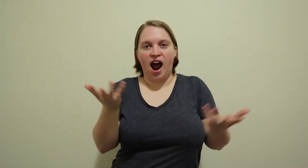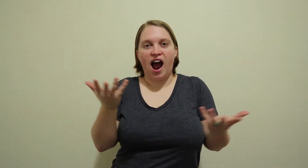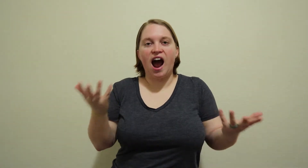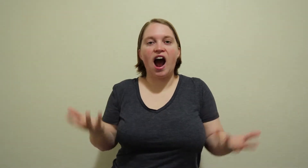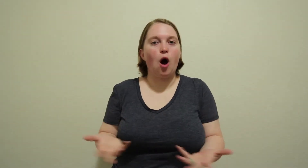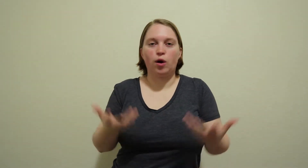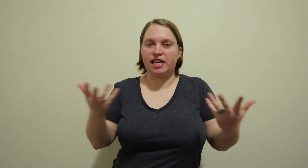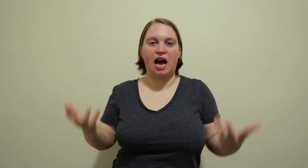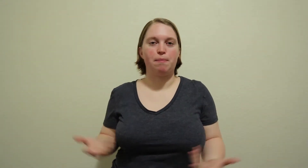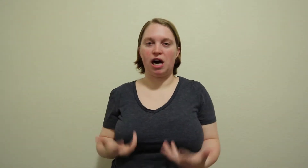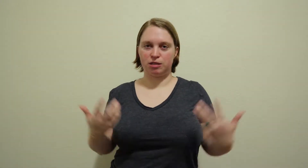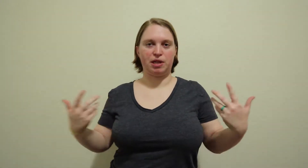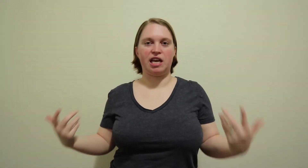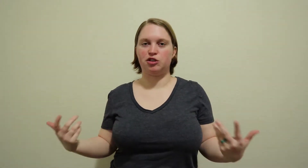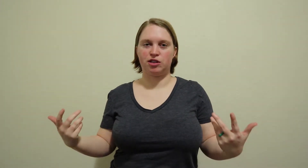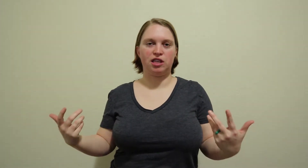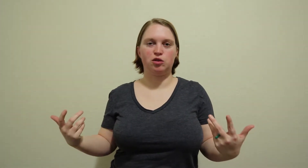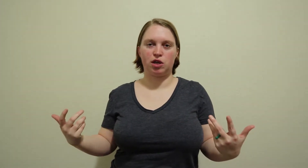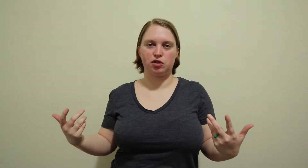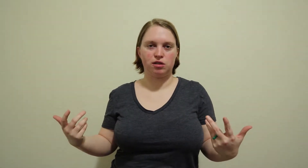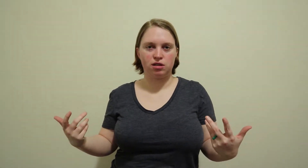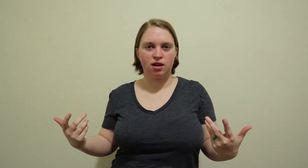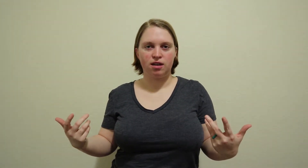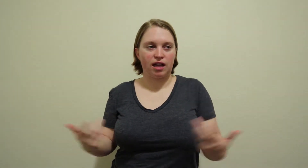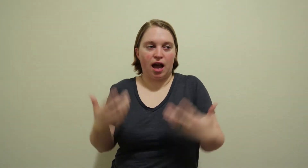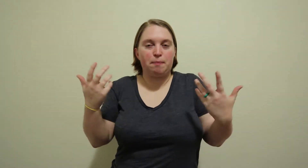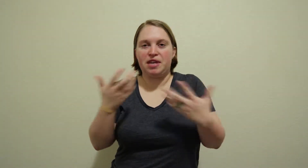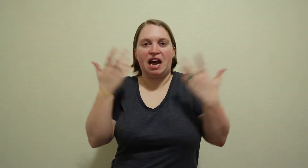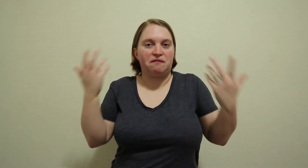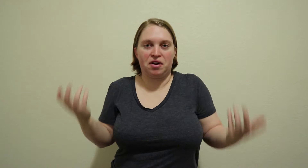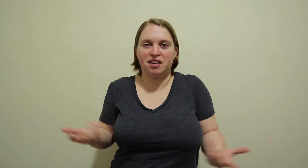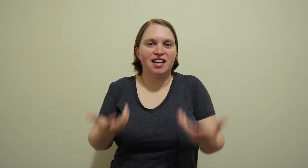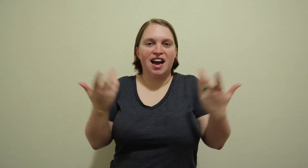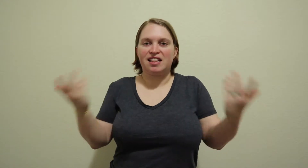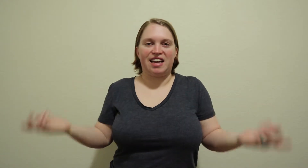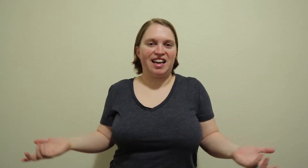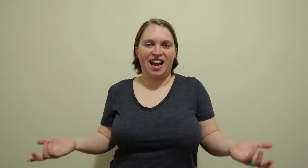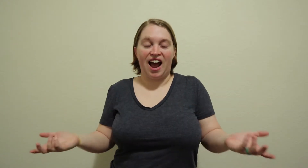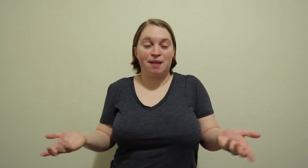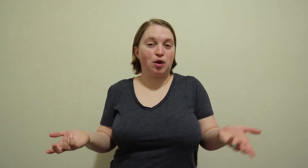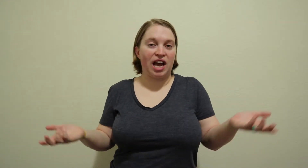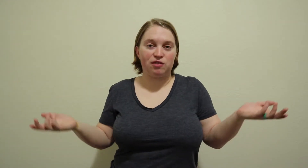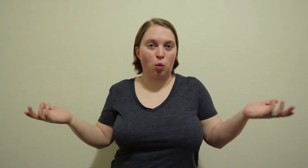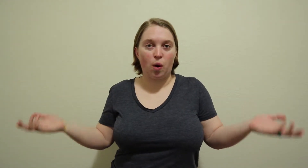how can I possibly answer these questions like I'm deaf like I'm gonna have to wait